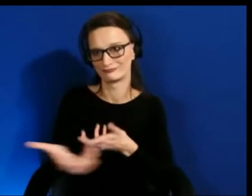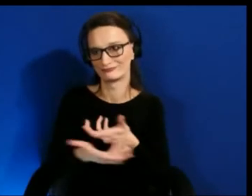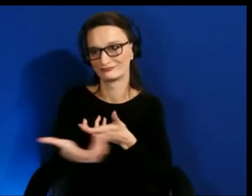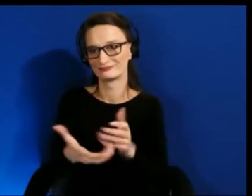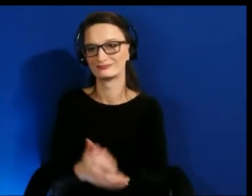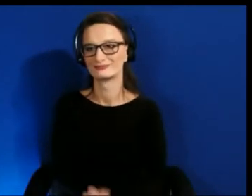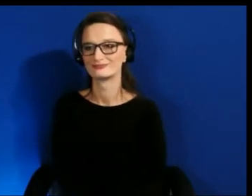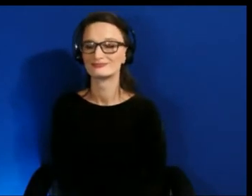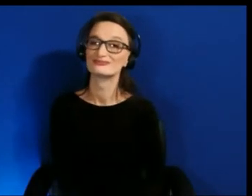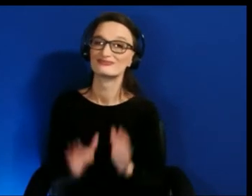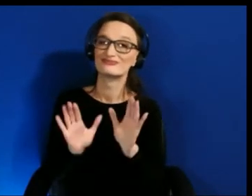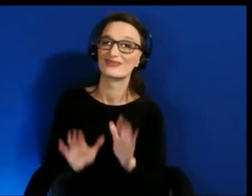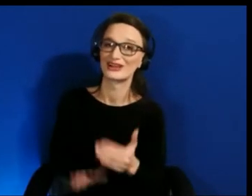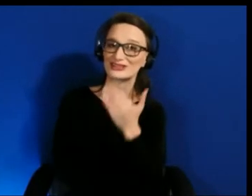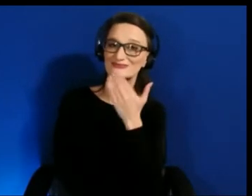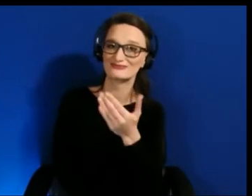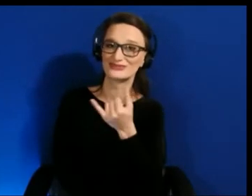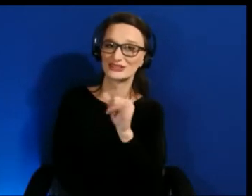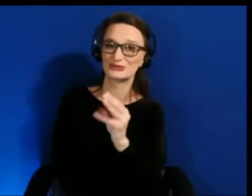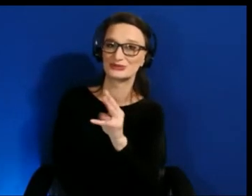Thank you, James. Thank you all for introducing yourself.